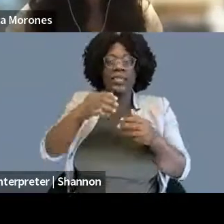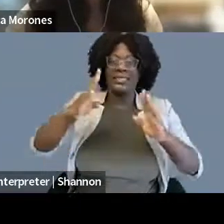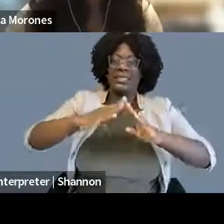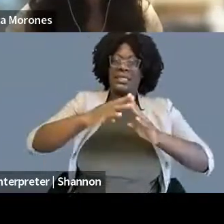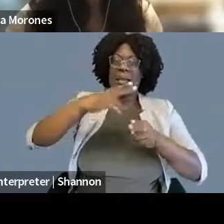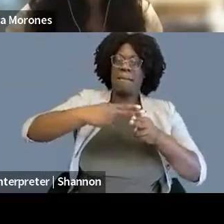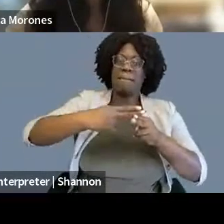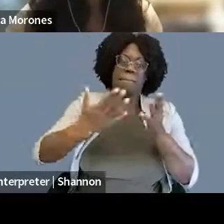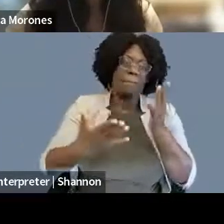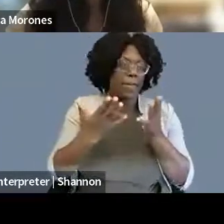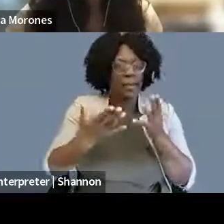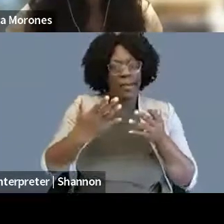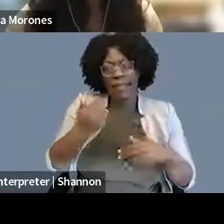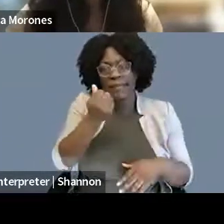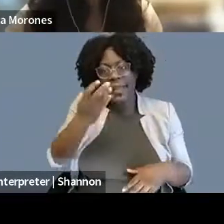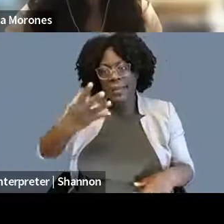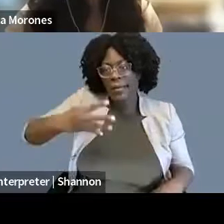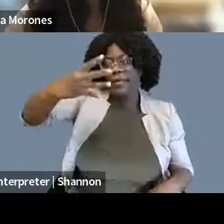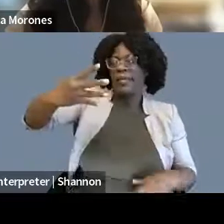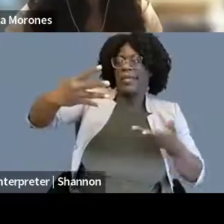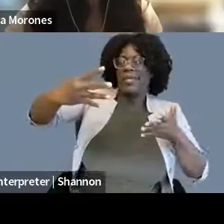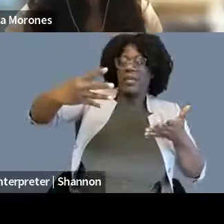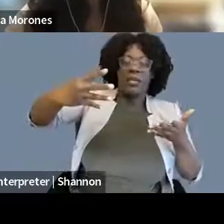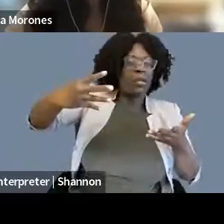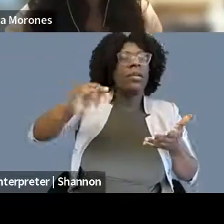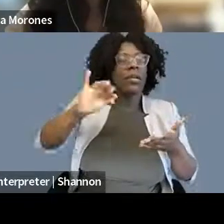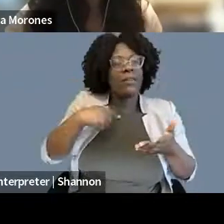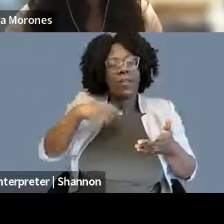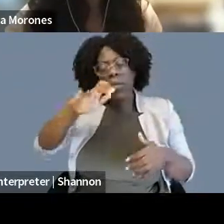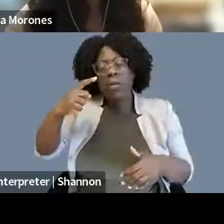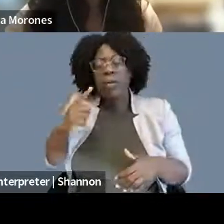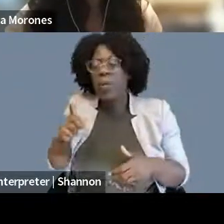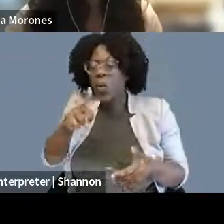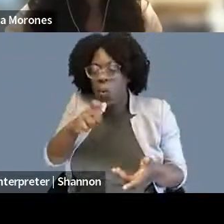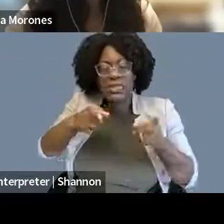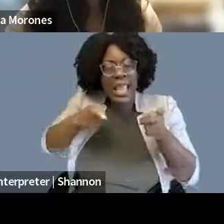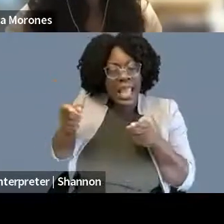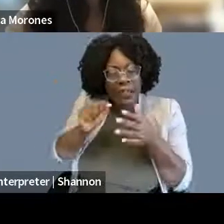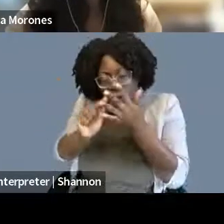But oftentimes, even independent of these bigger organizations, right, there are local lawyers who are doing the work